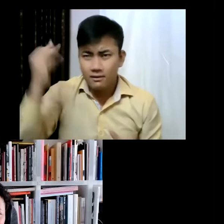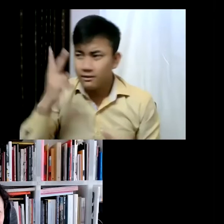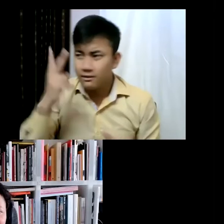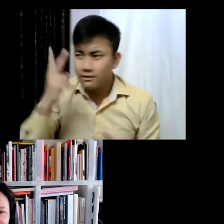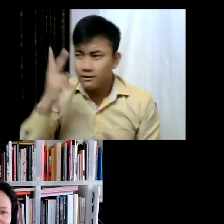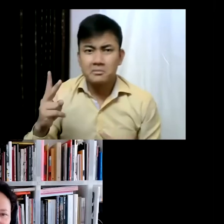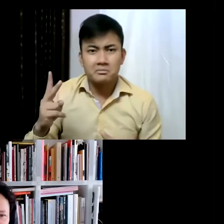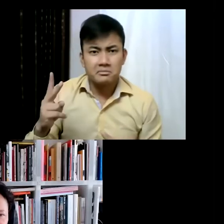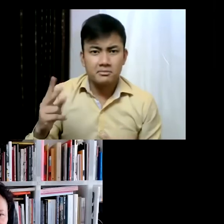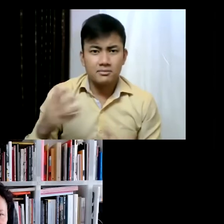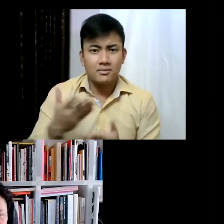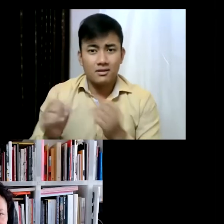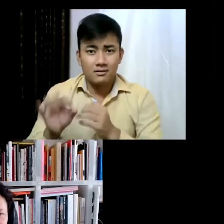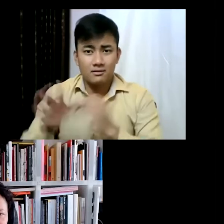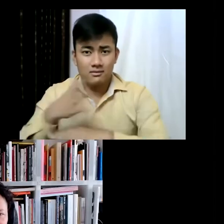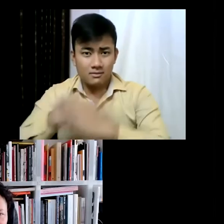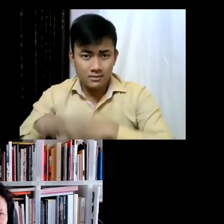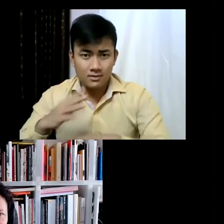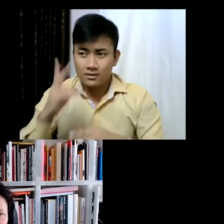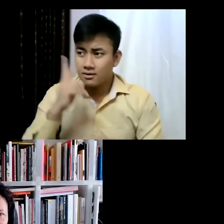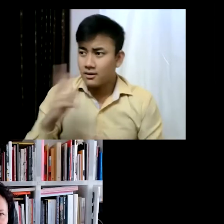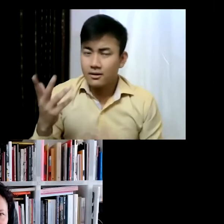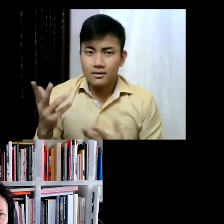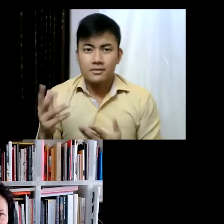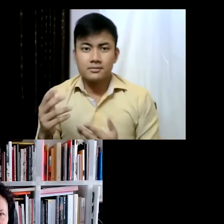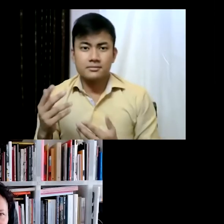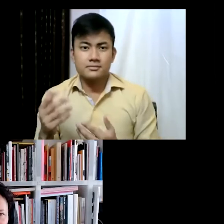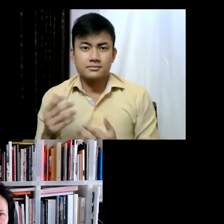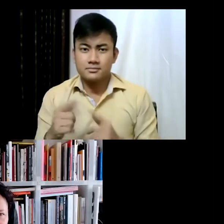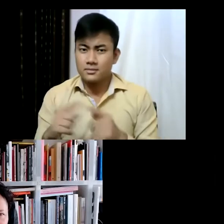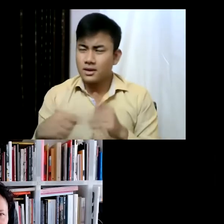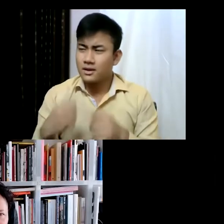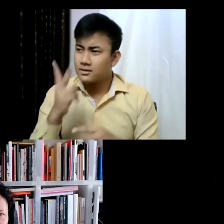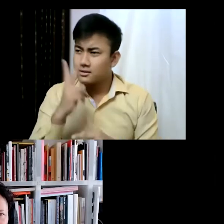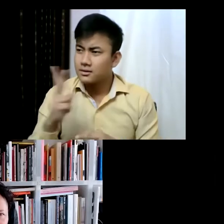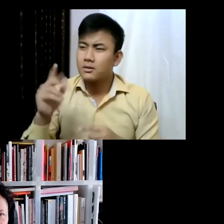from all that I've read, the starting point seems to be a more sustainable relationship between man